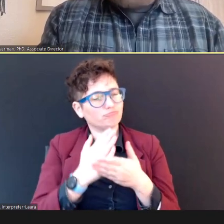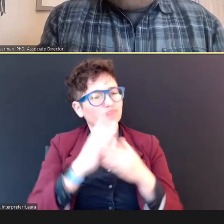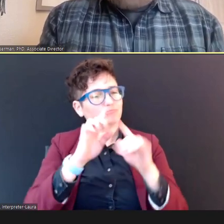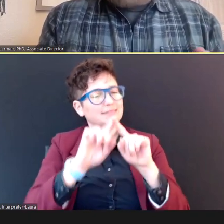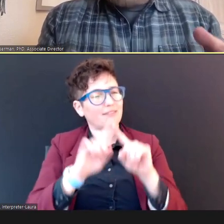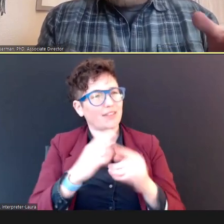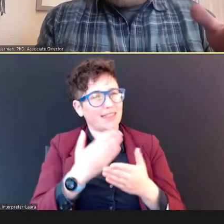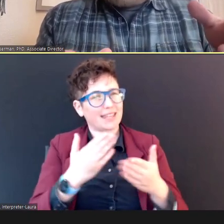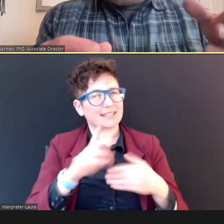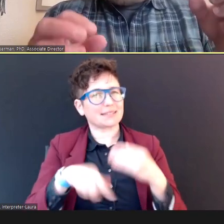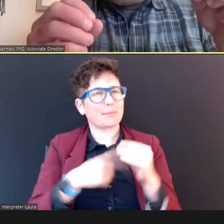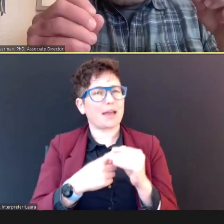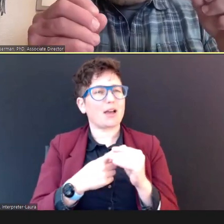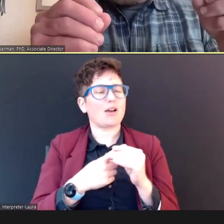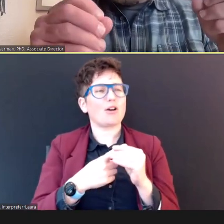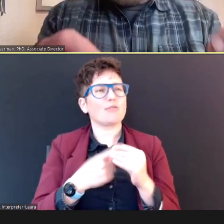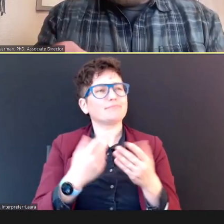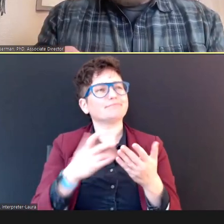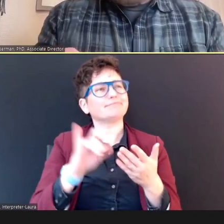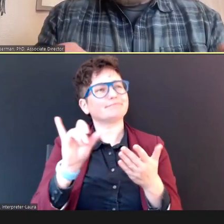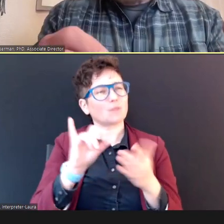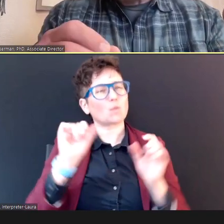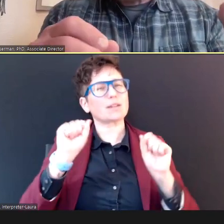can do to get better at?